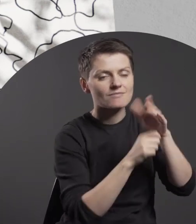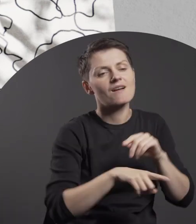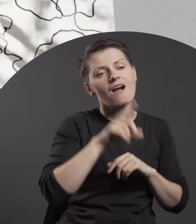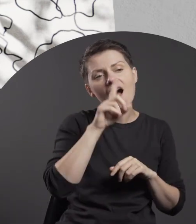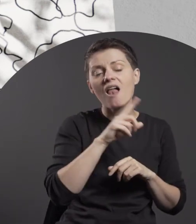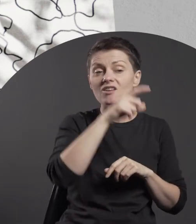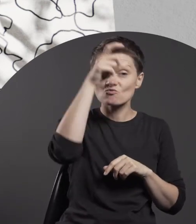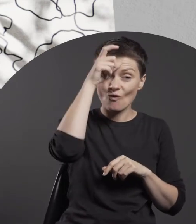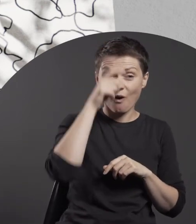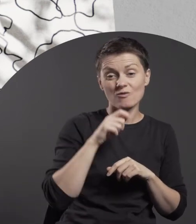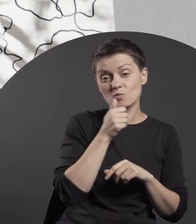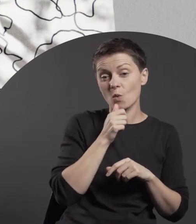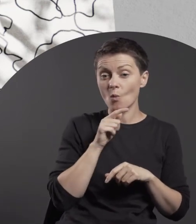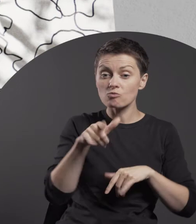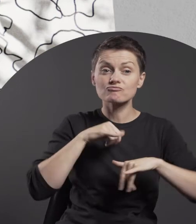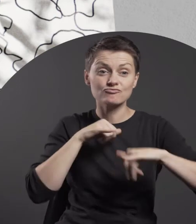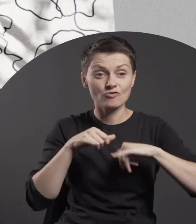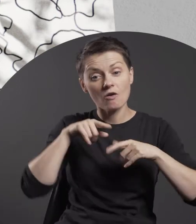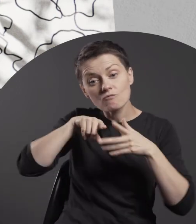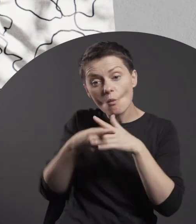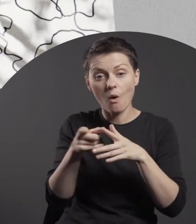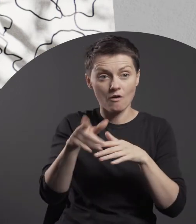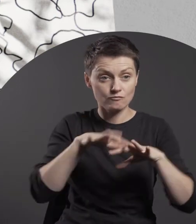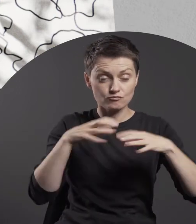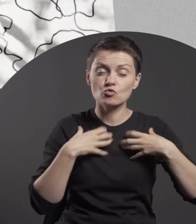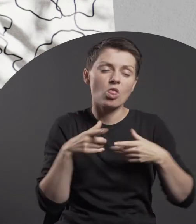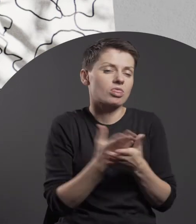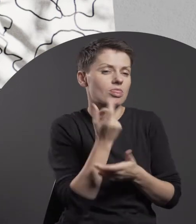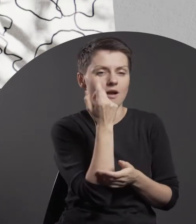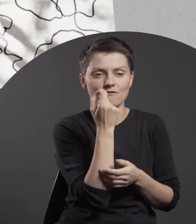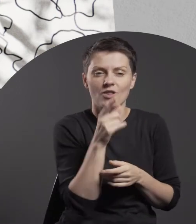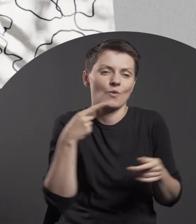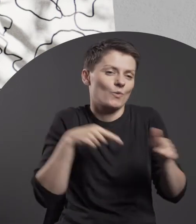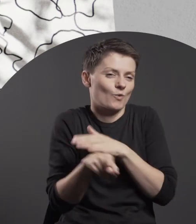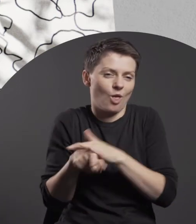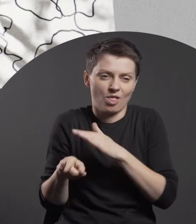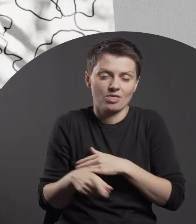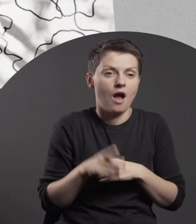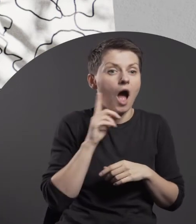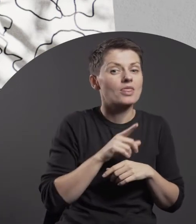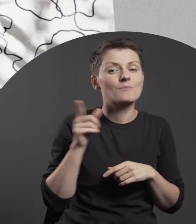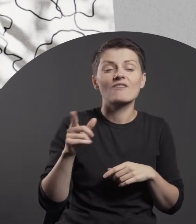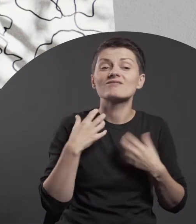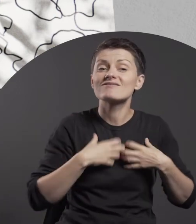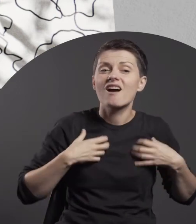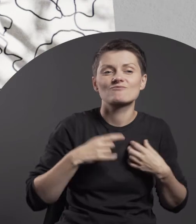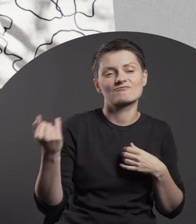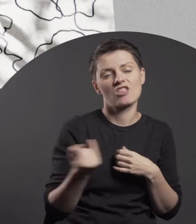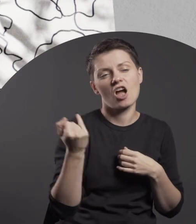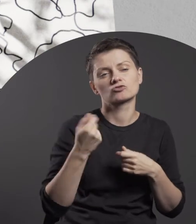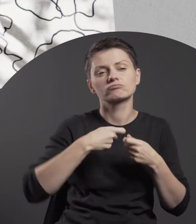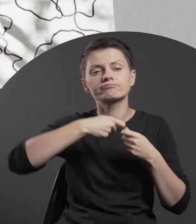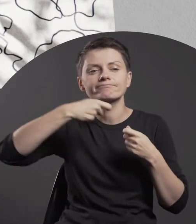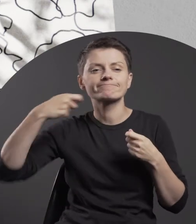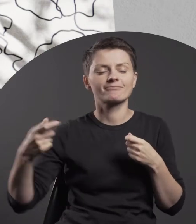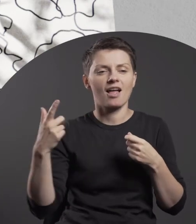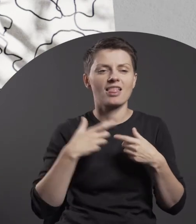in comparison with the permanence of the natural world.